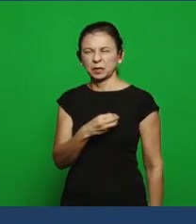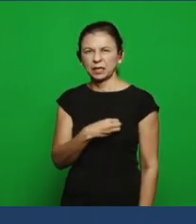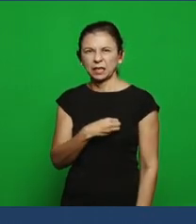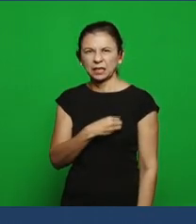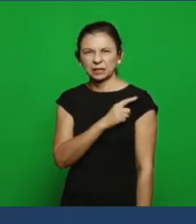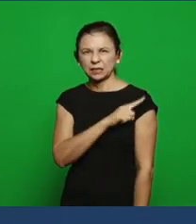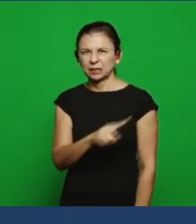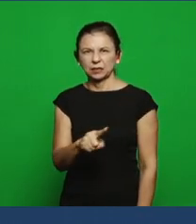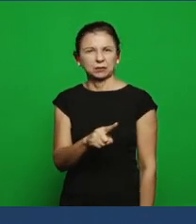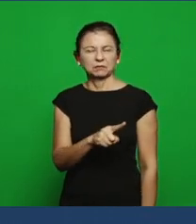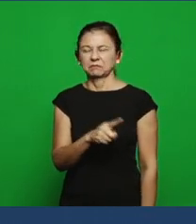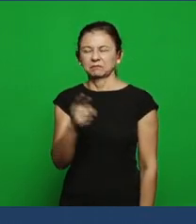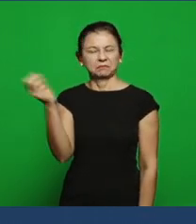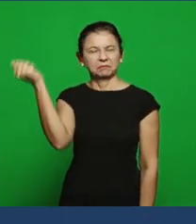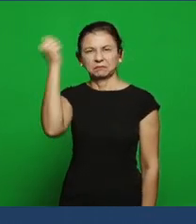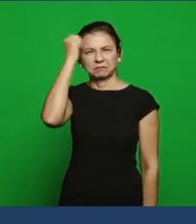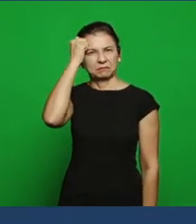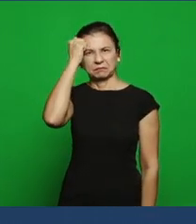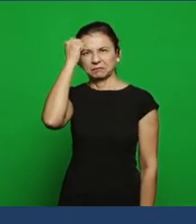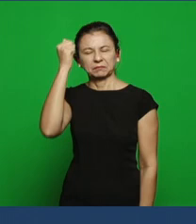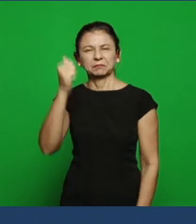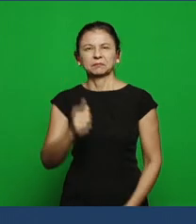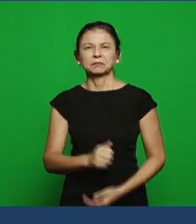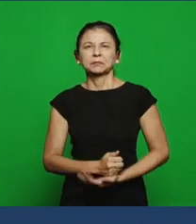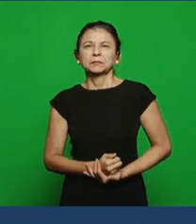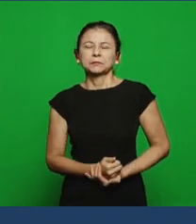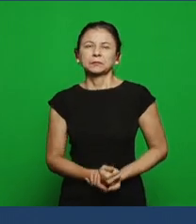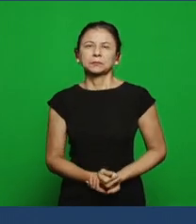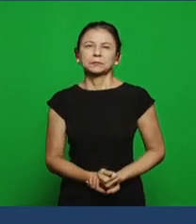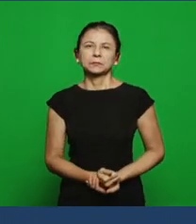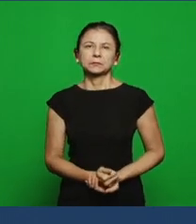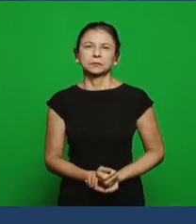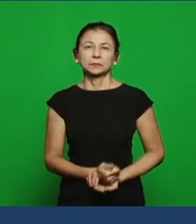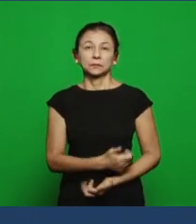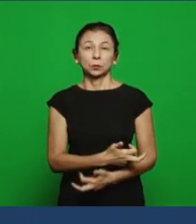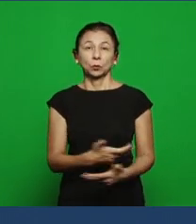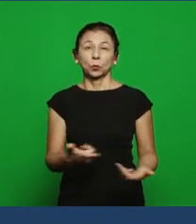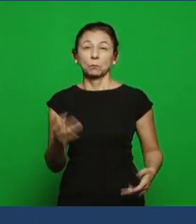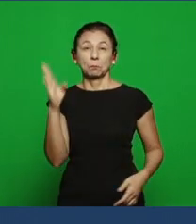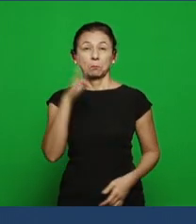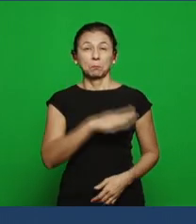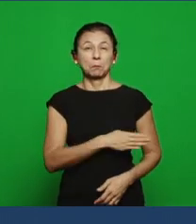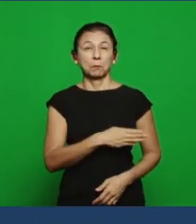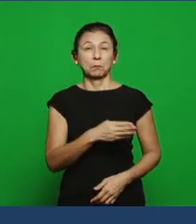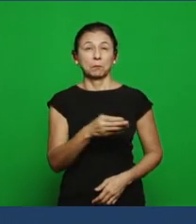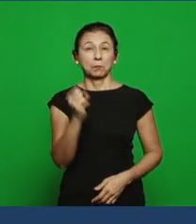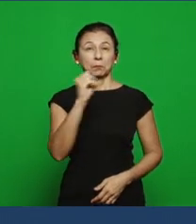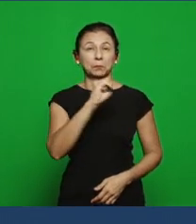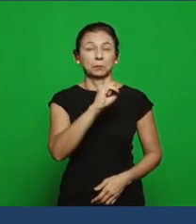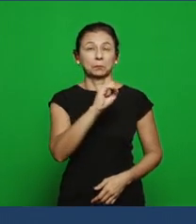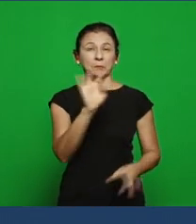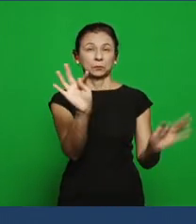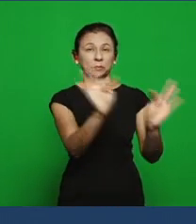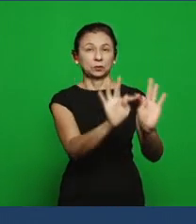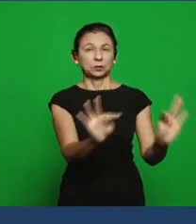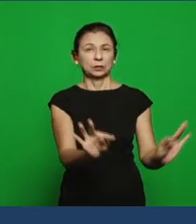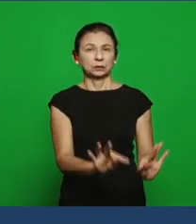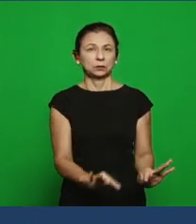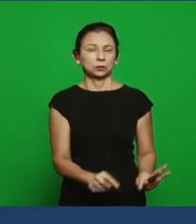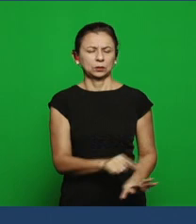of her sexual immorality, and she did not repent; These evils of Thyatira were exactly according to